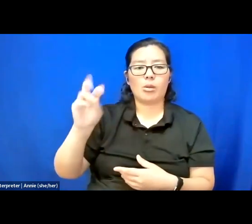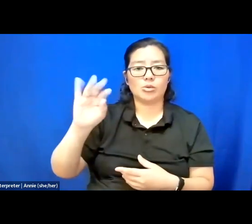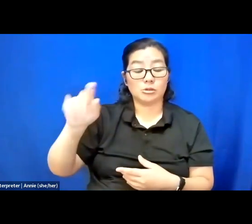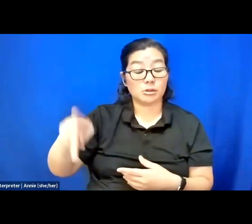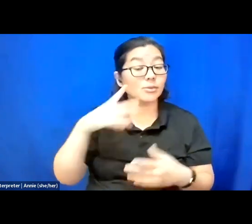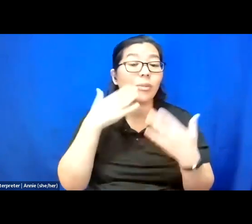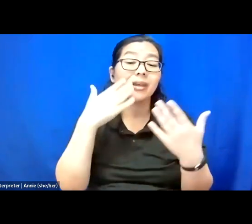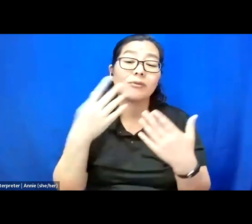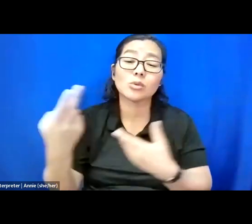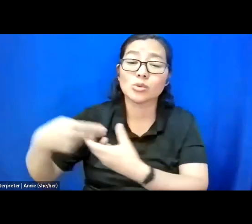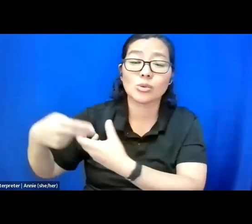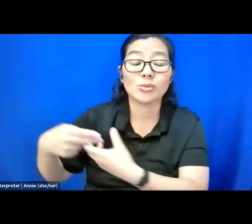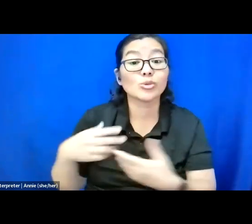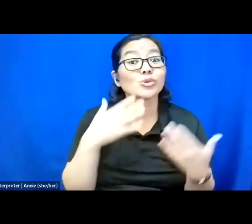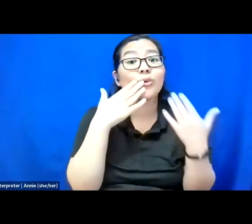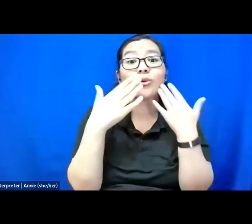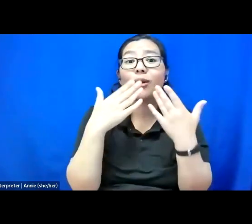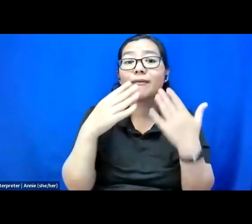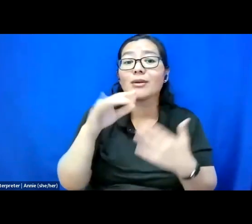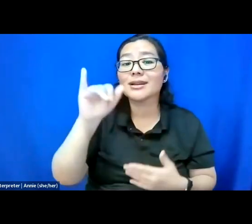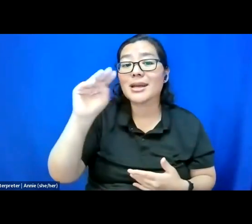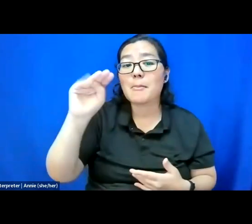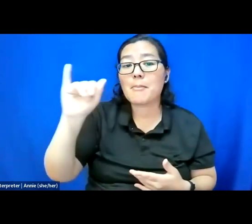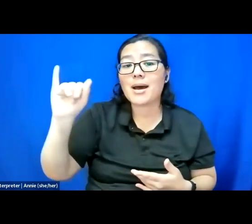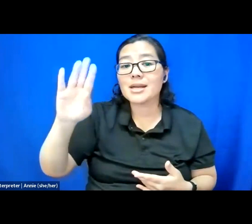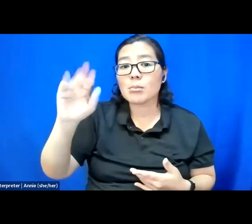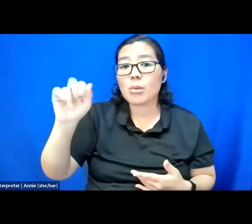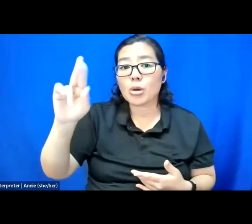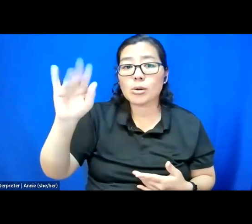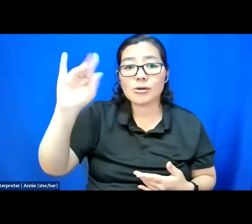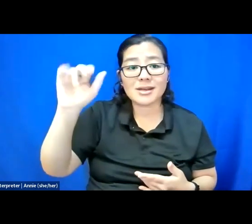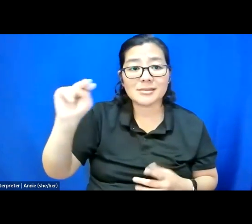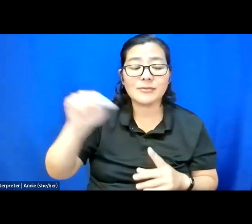We are so grateful to Imani Barbarin for being our keynote speaker for this symposium today.